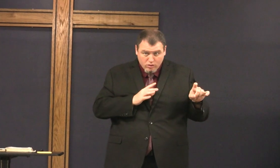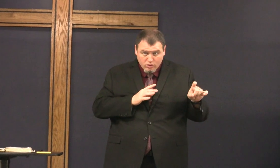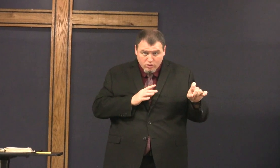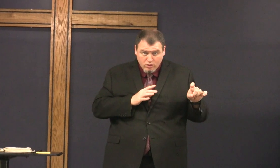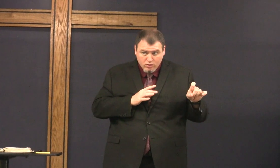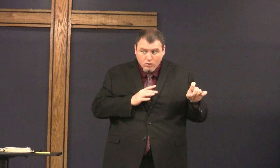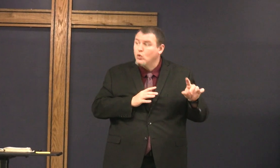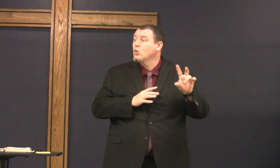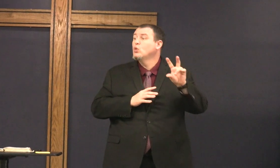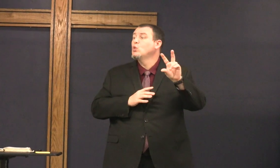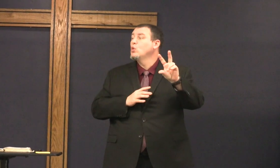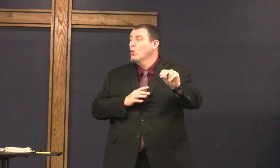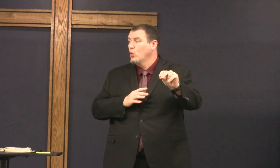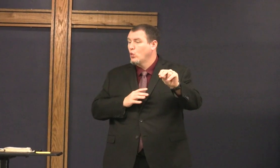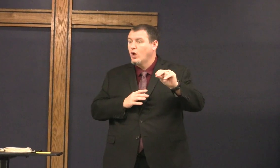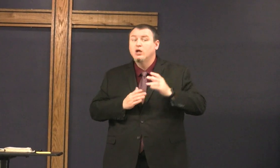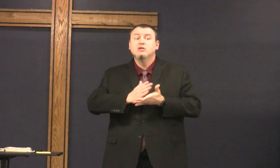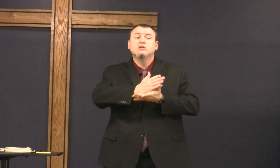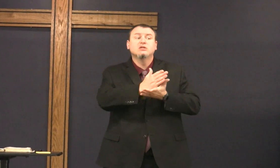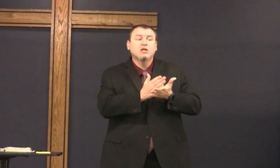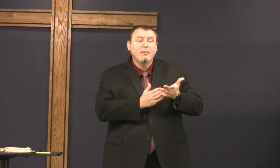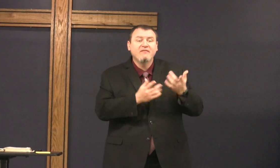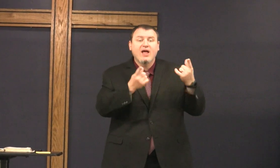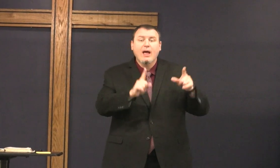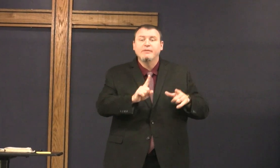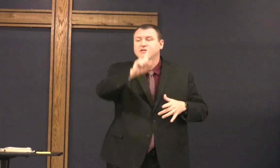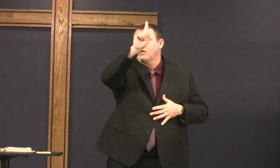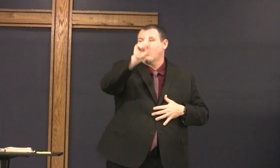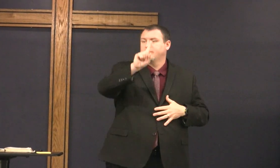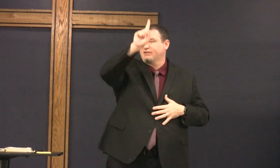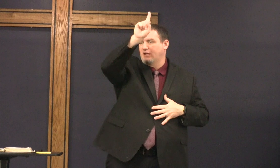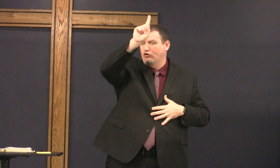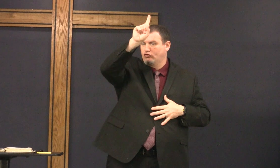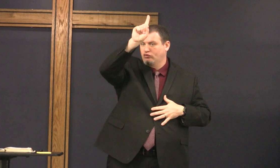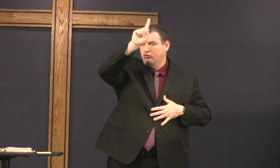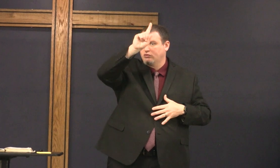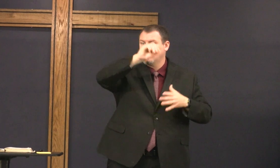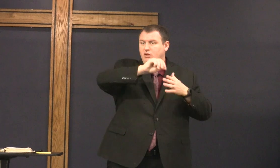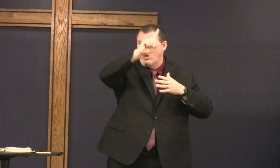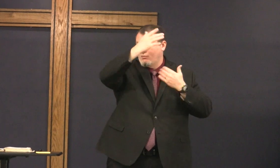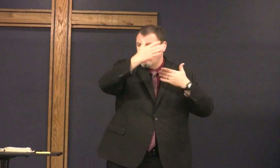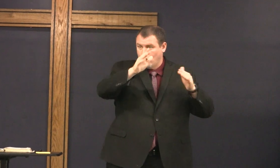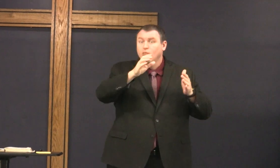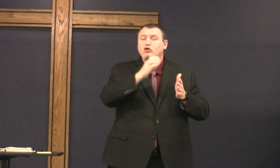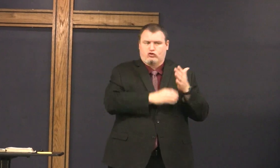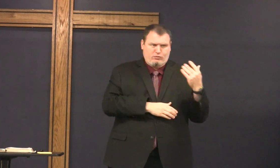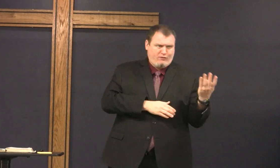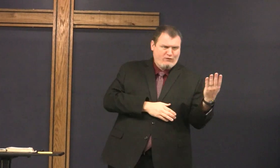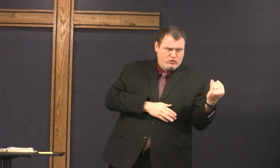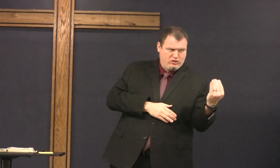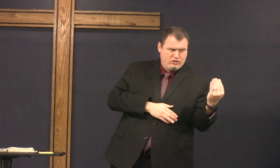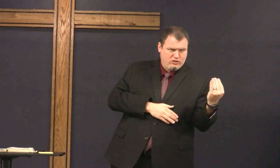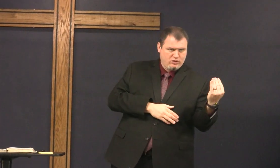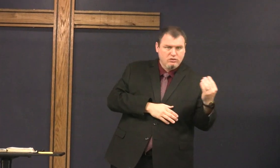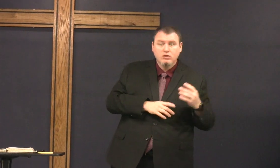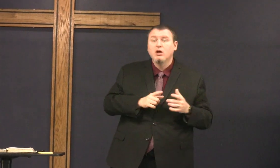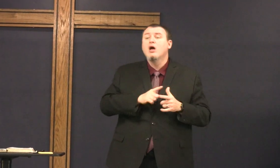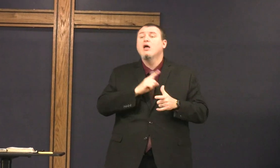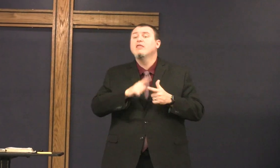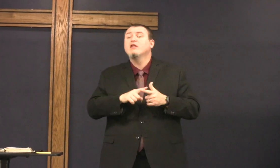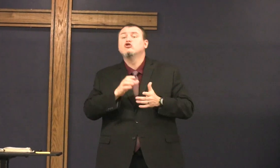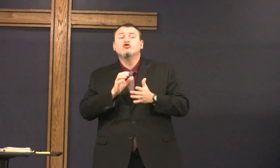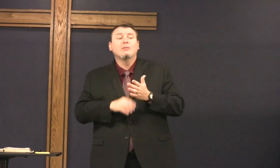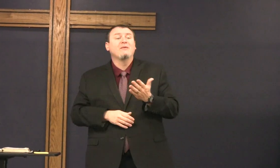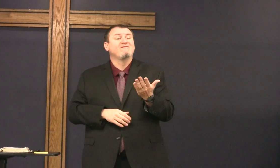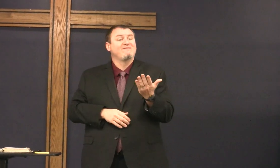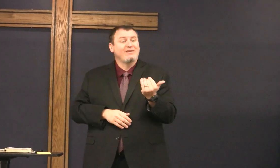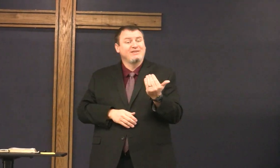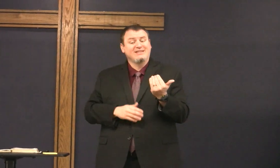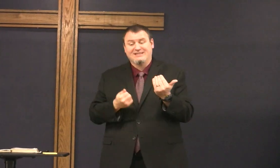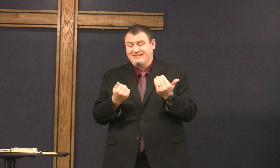is this one complete speech some of it was in the upper room in chapter 14 and then chapter